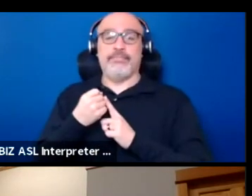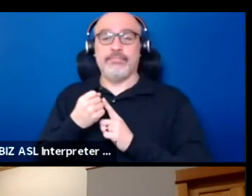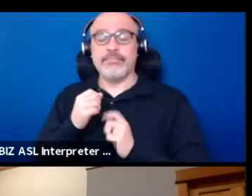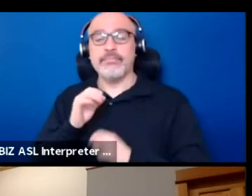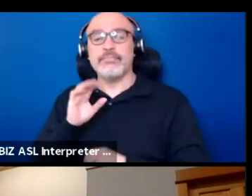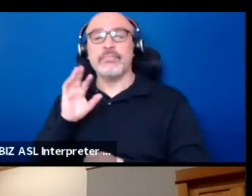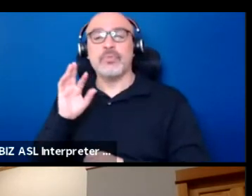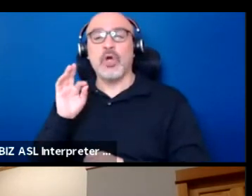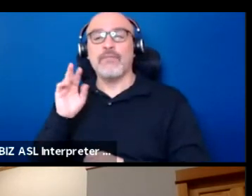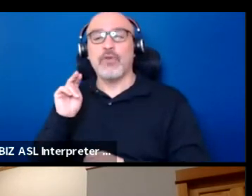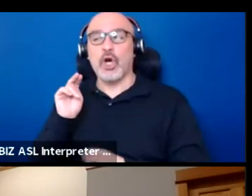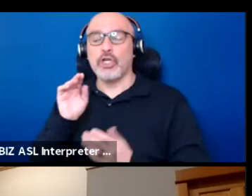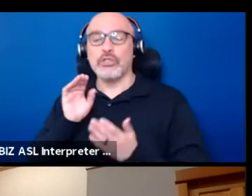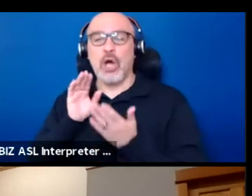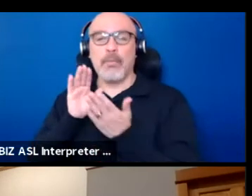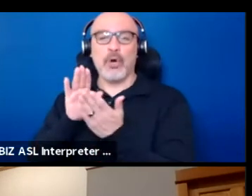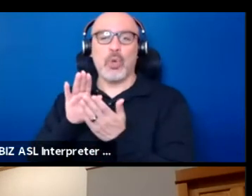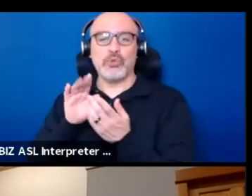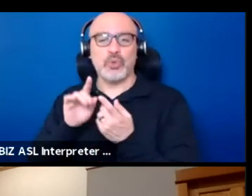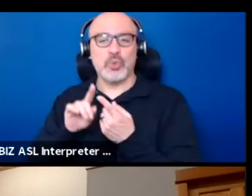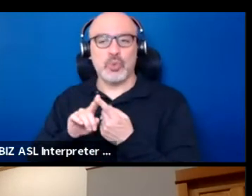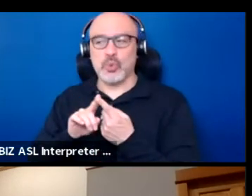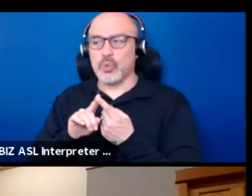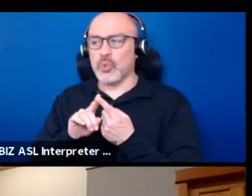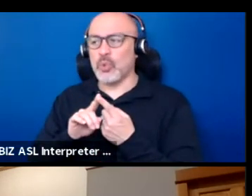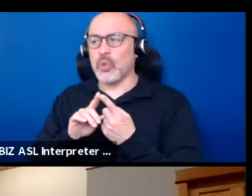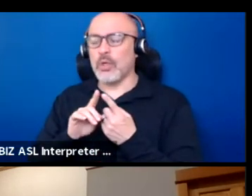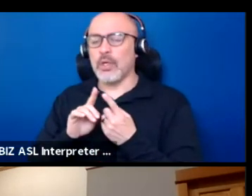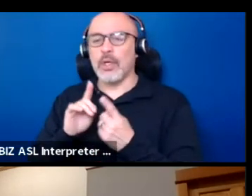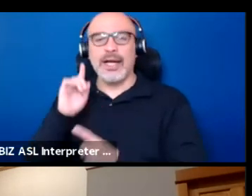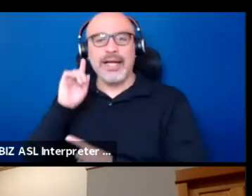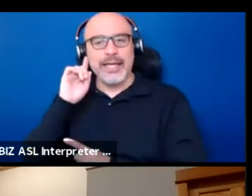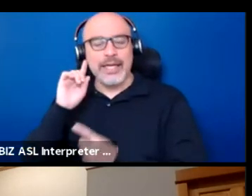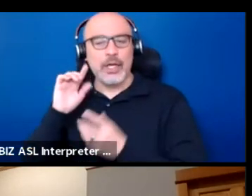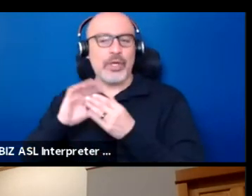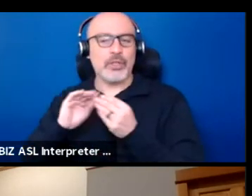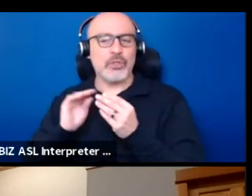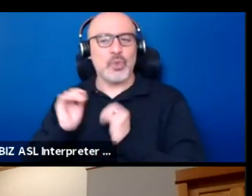to hearing the stories of the artists that are there,